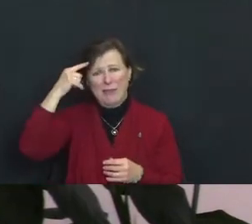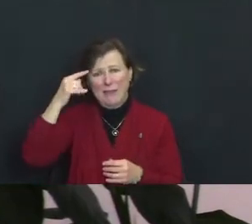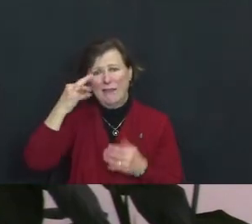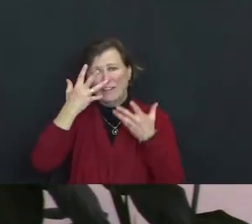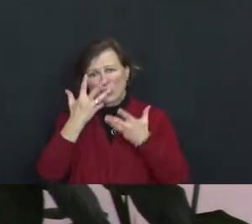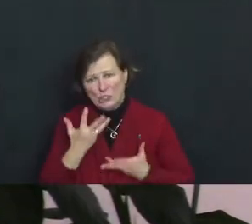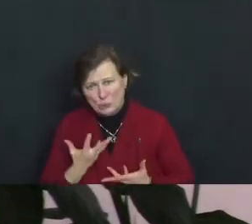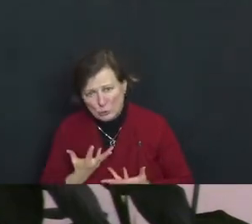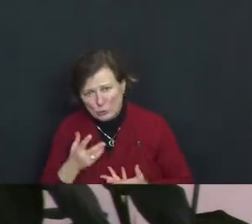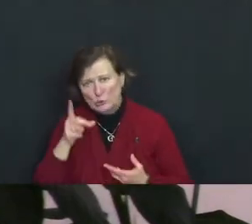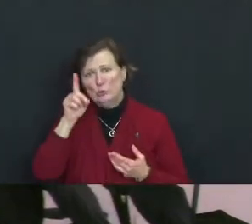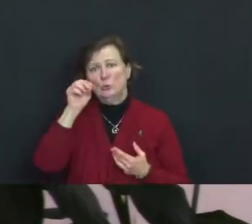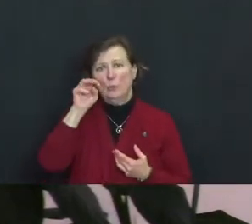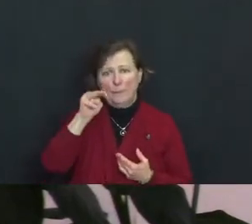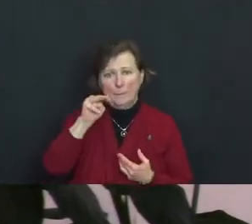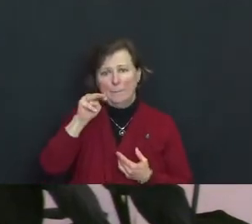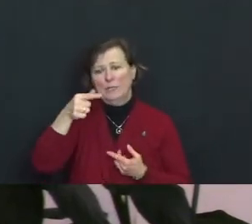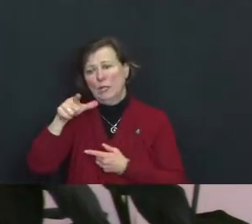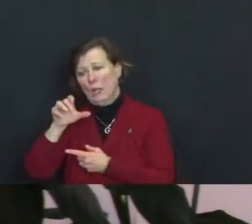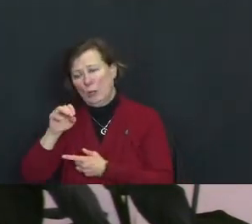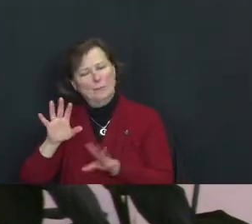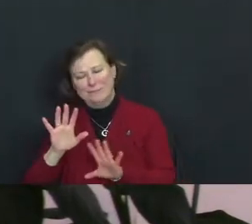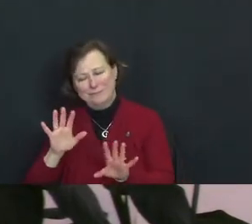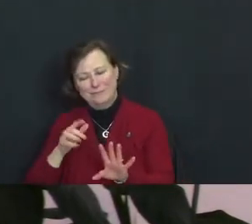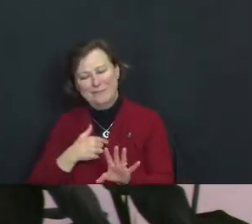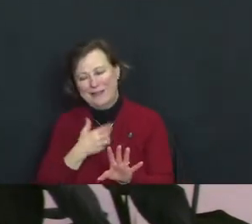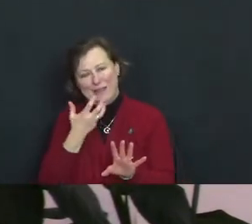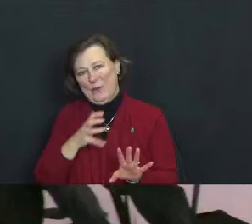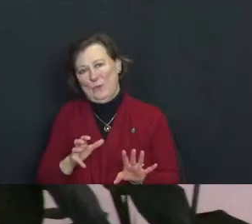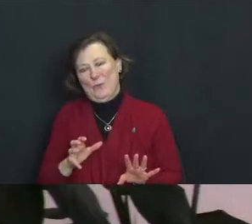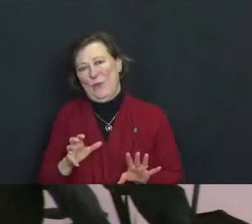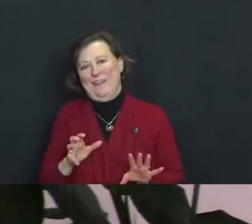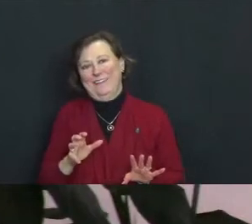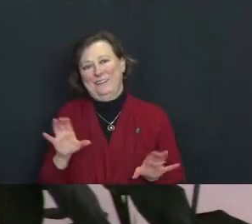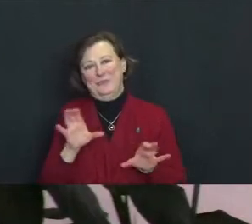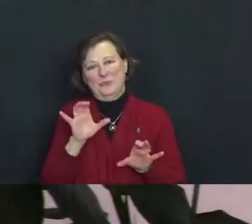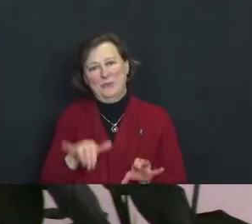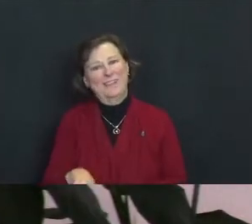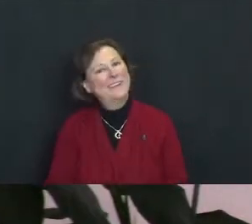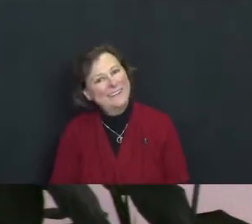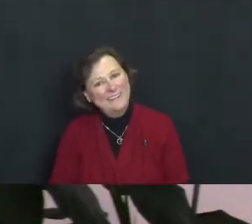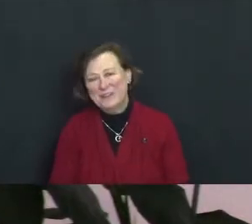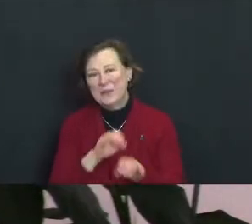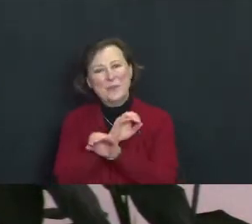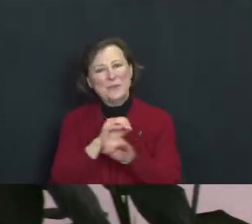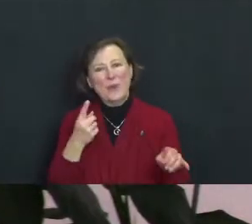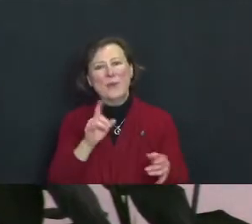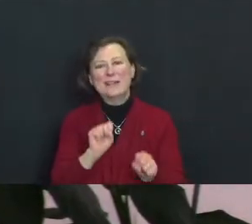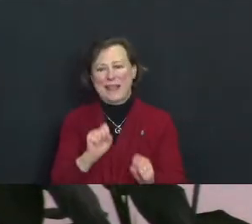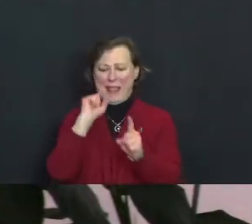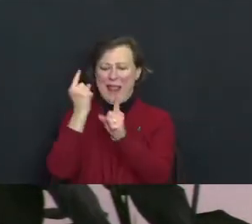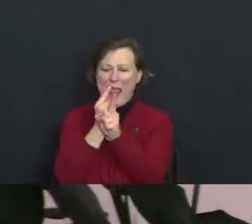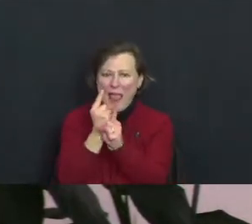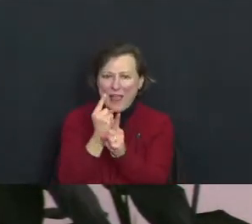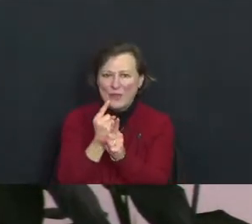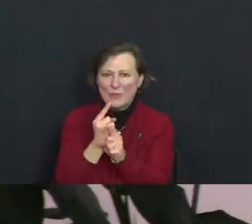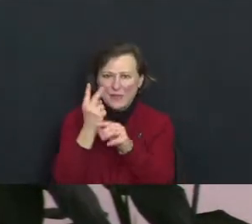I don't want to do that in, fact no one can accurately predict the future because there